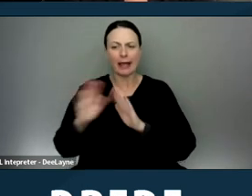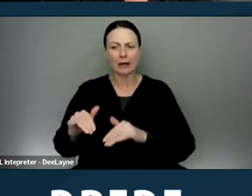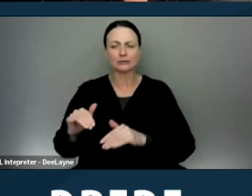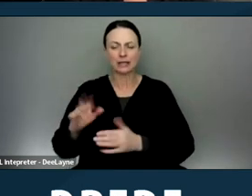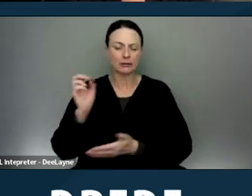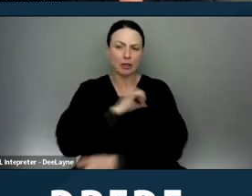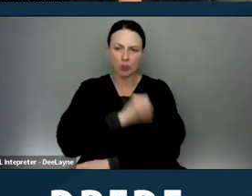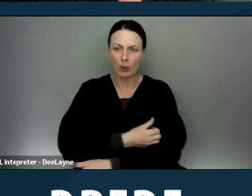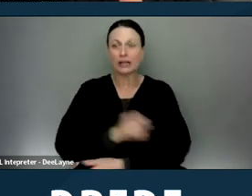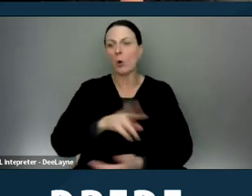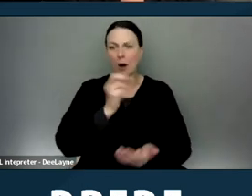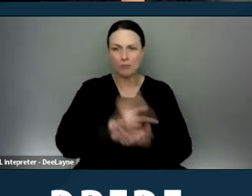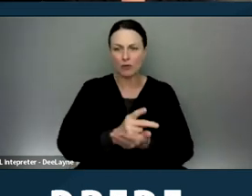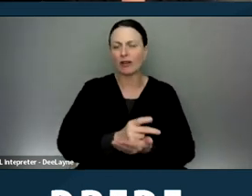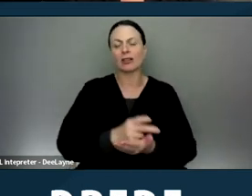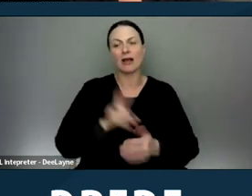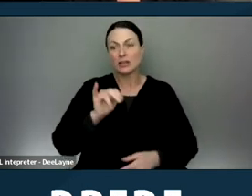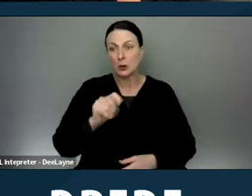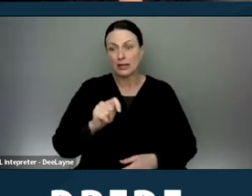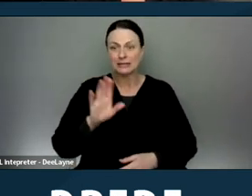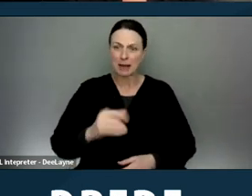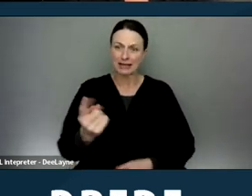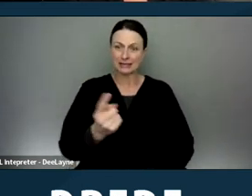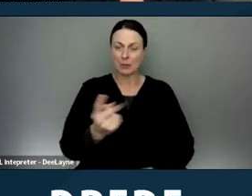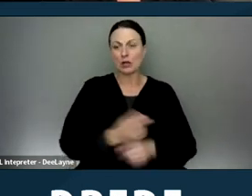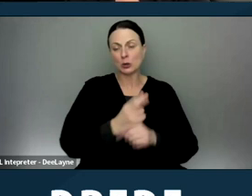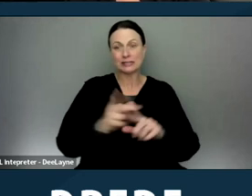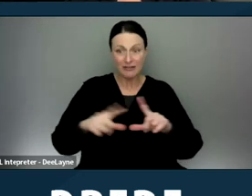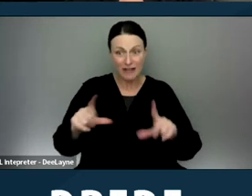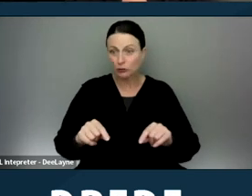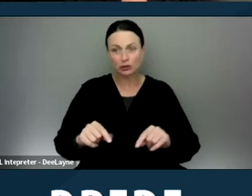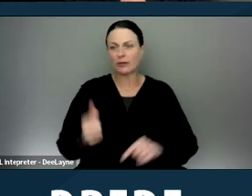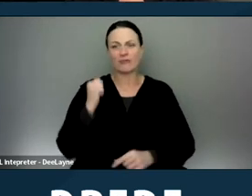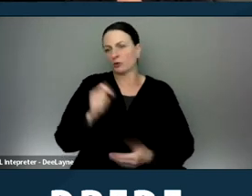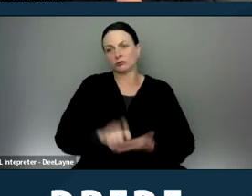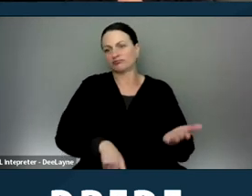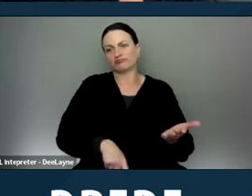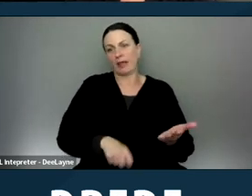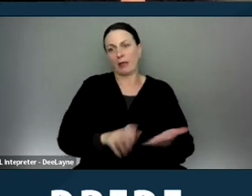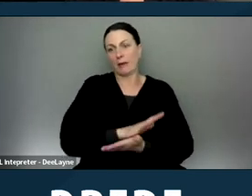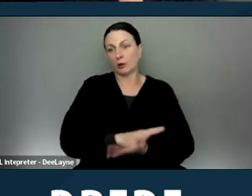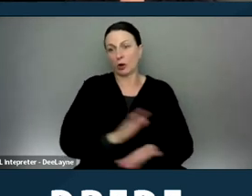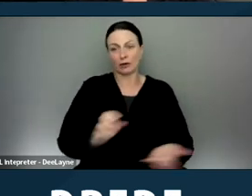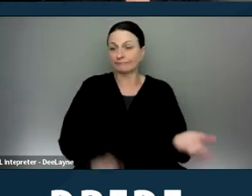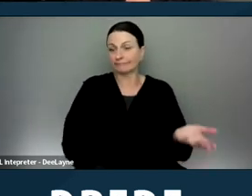of a unit for use by someone who's using a voucher. They may refuse to execute documents.